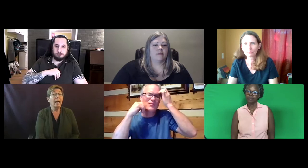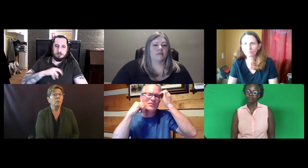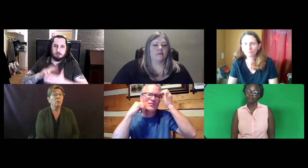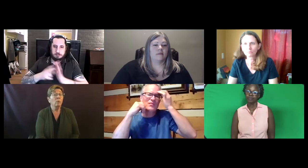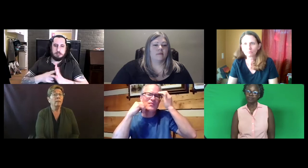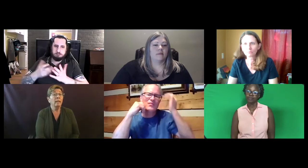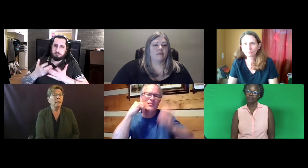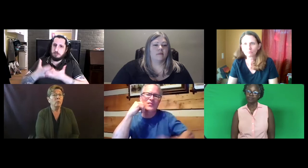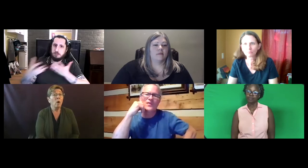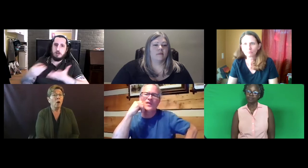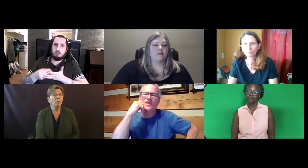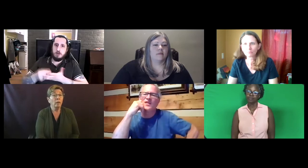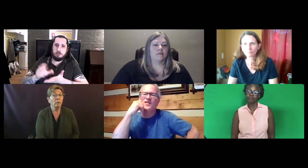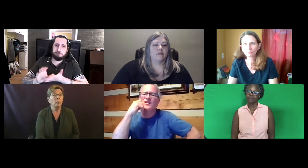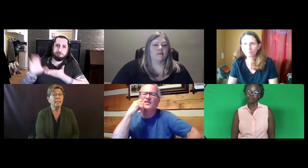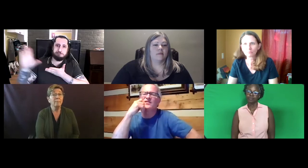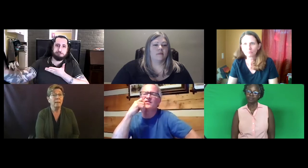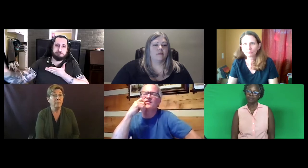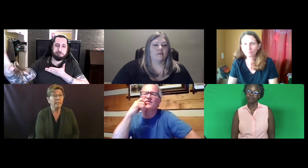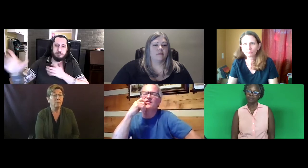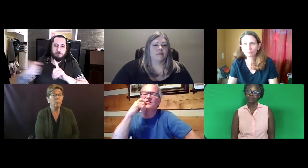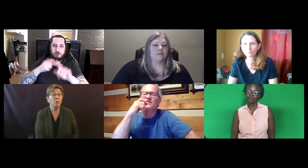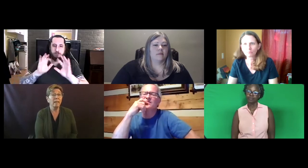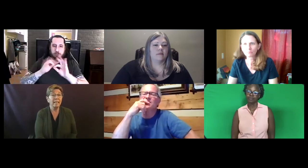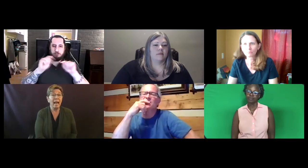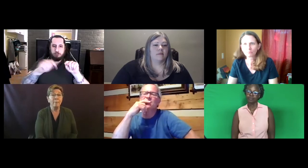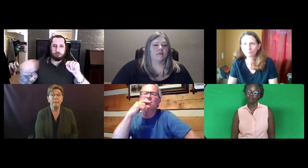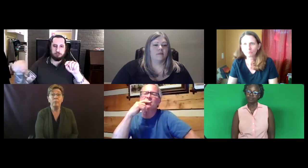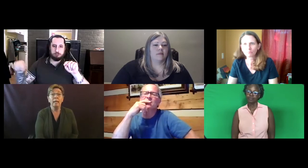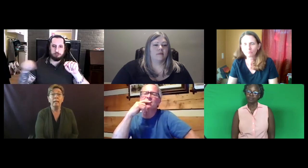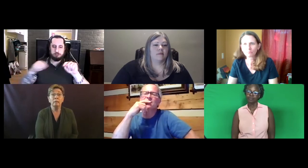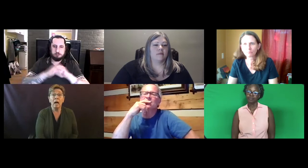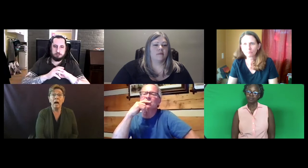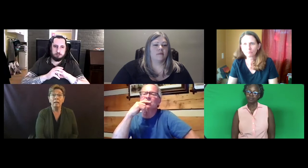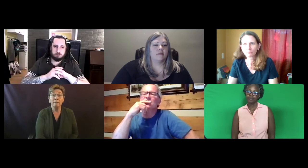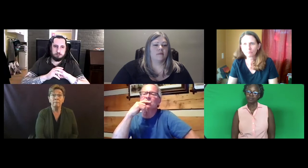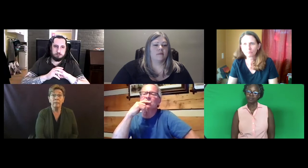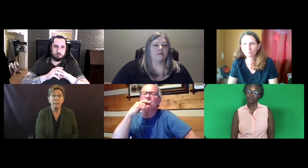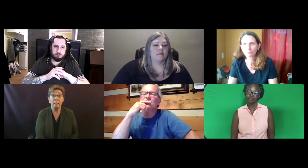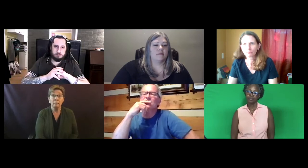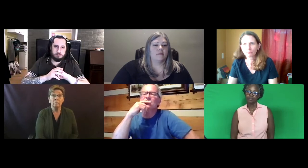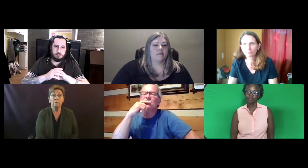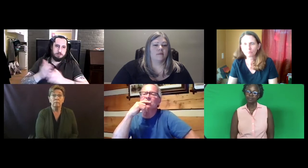And that they would want Colorado to accept them. Because were that to happen, they would gain a lot of money.